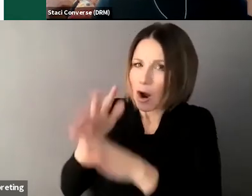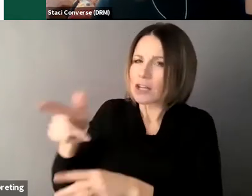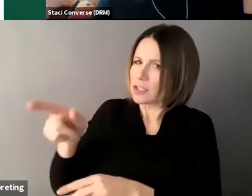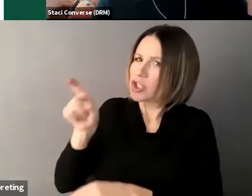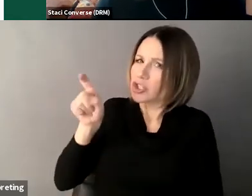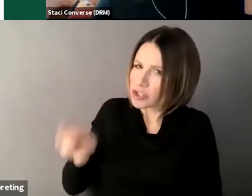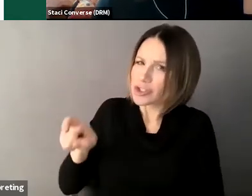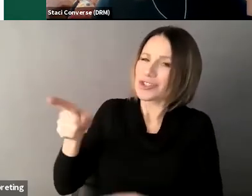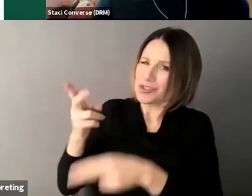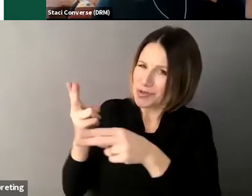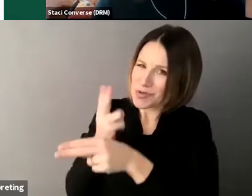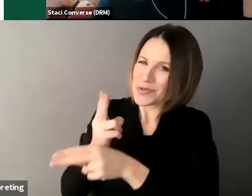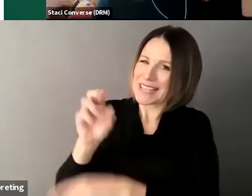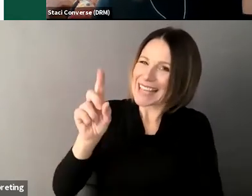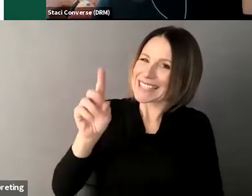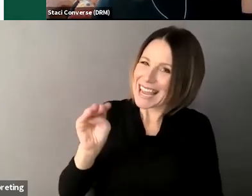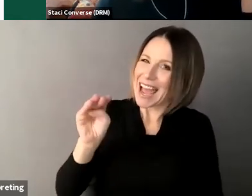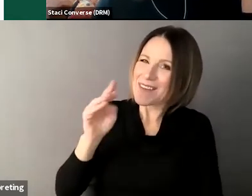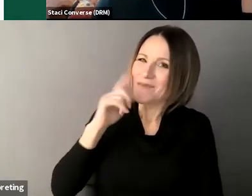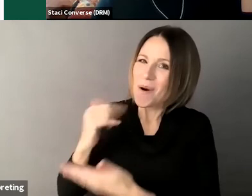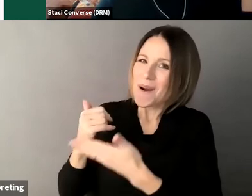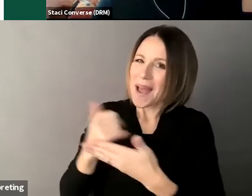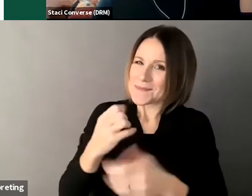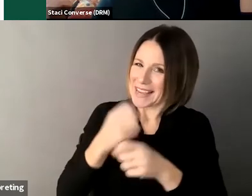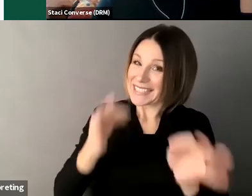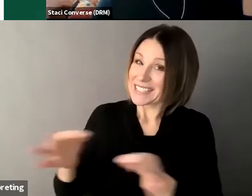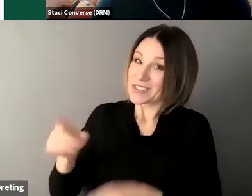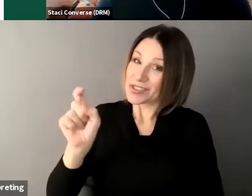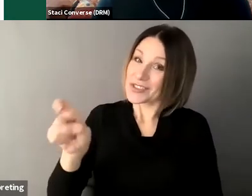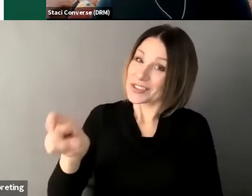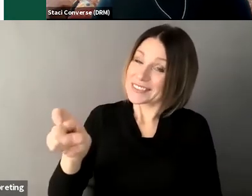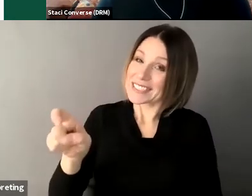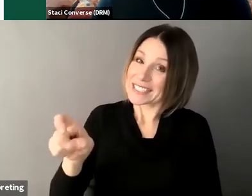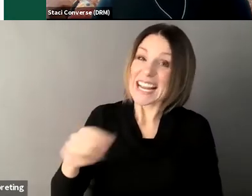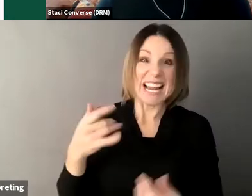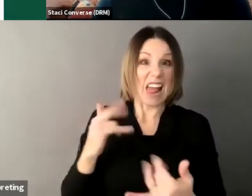into the law in just a second really requires guardians really to promote decision-making of